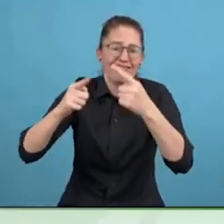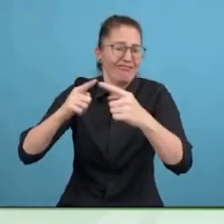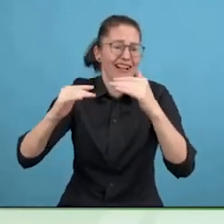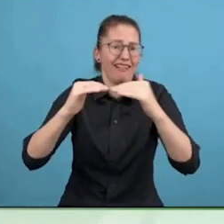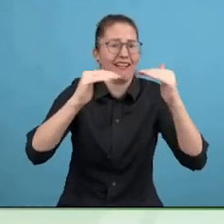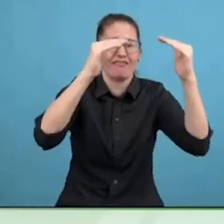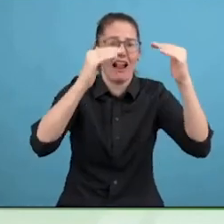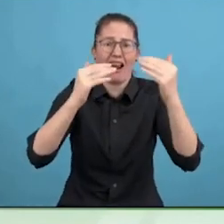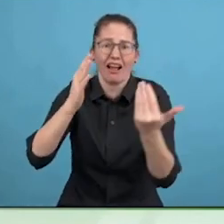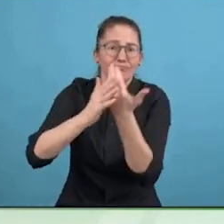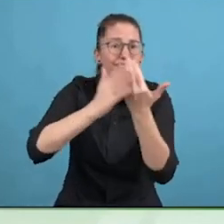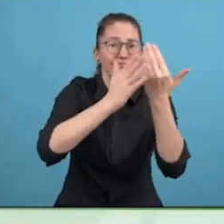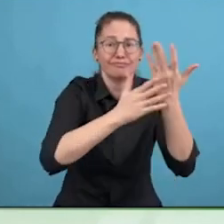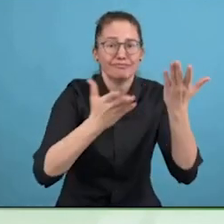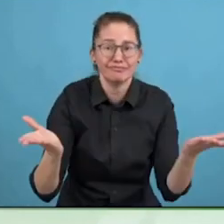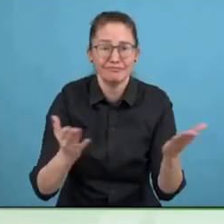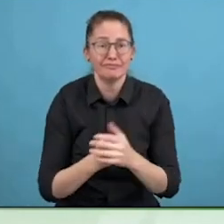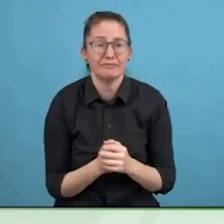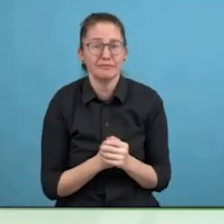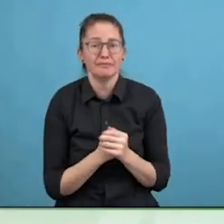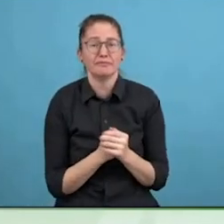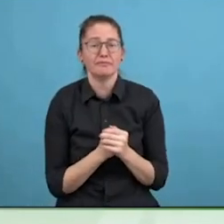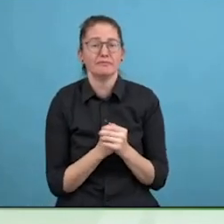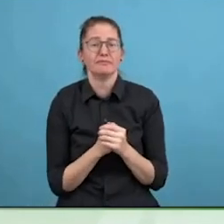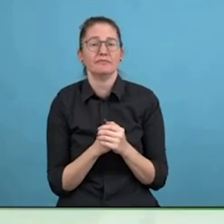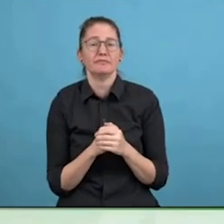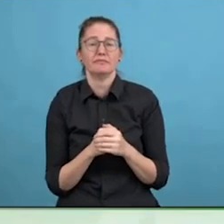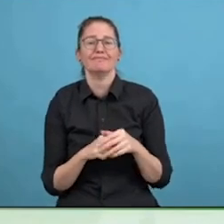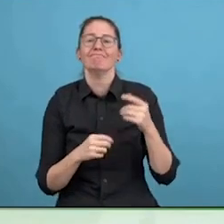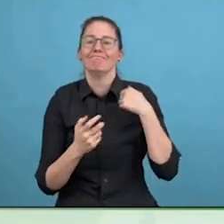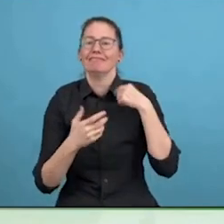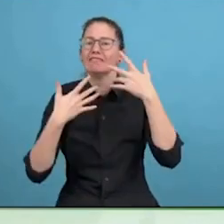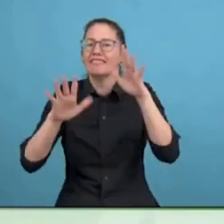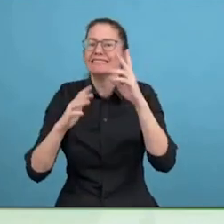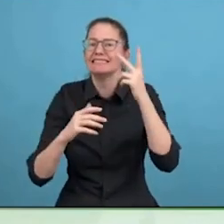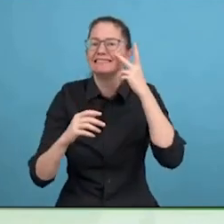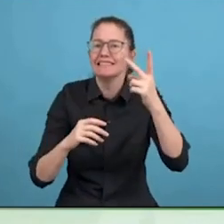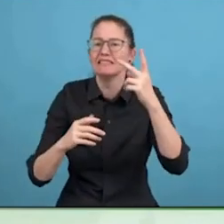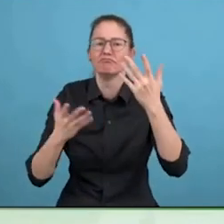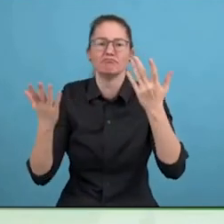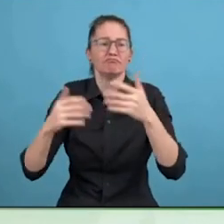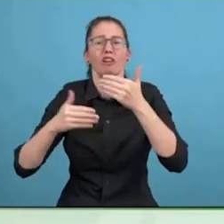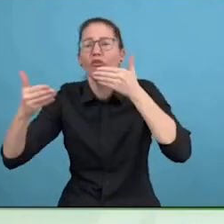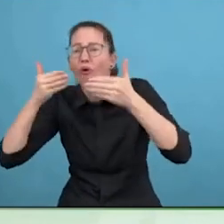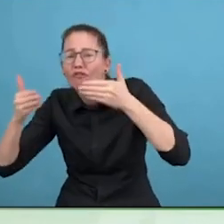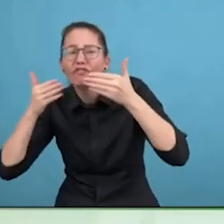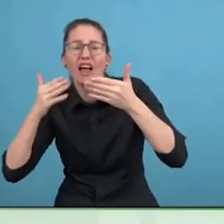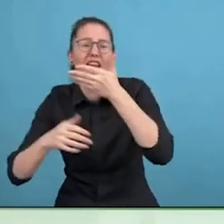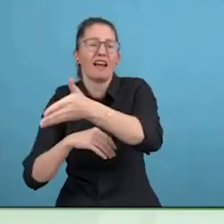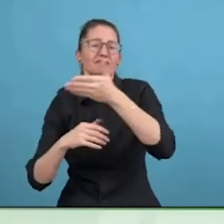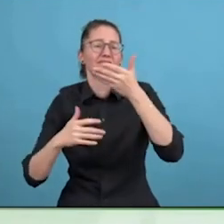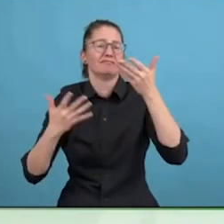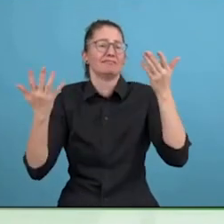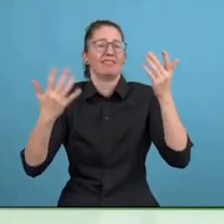we can do is get innovations up there and another of my ideas physically, and we have been talking as well, that multiple